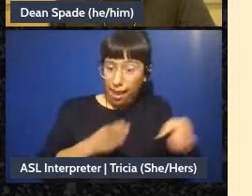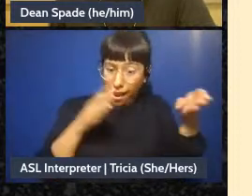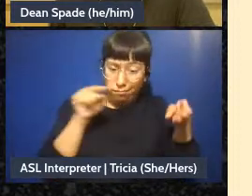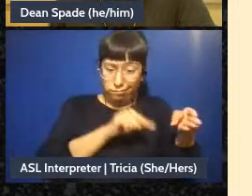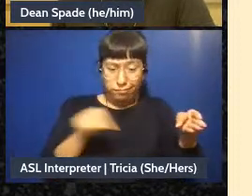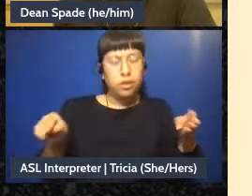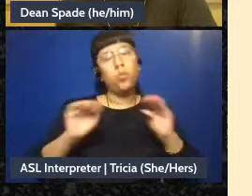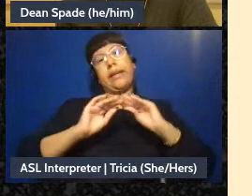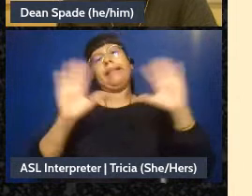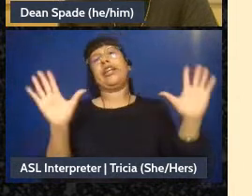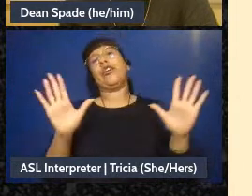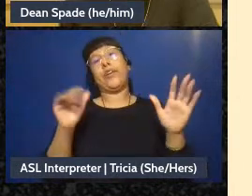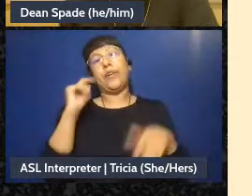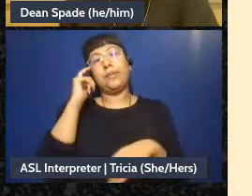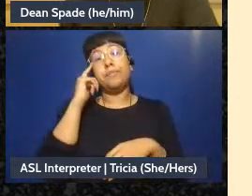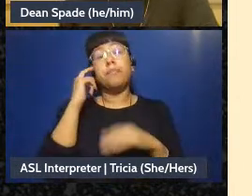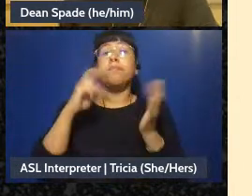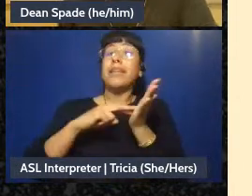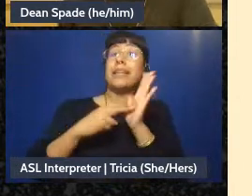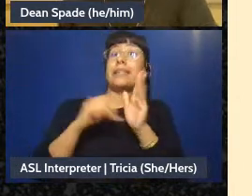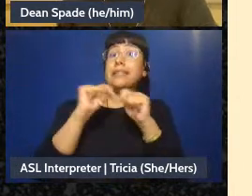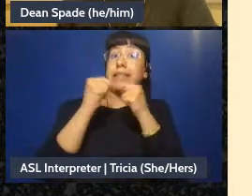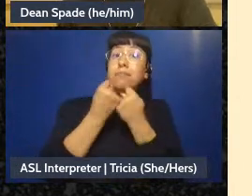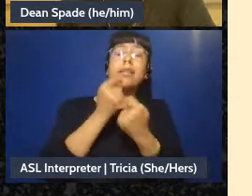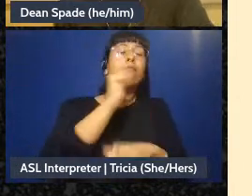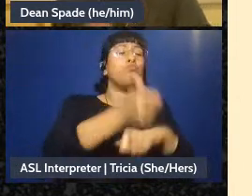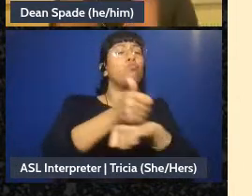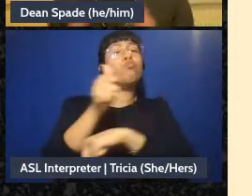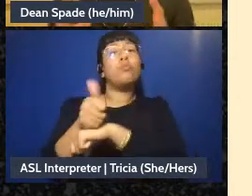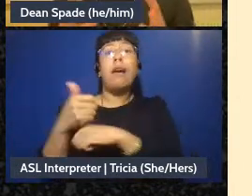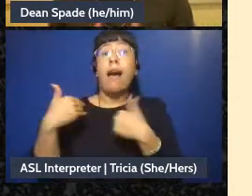it lets teams implement them. So if we have a plan that we don't all have to come back